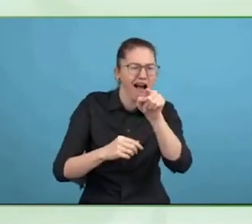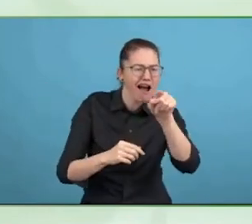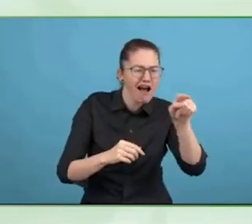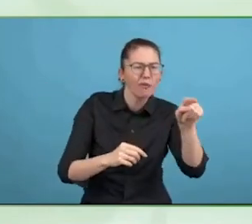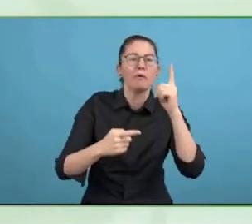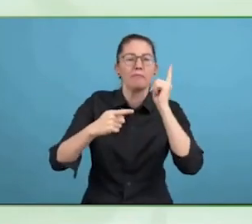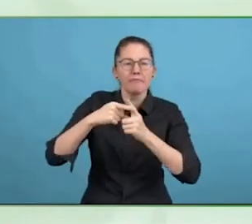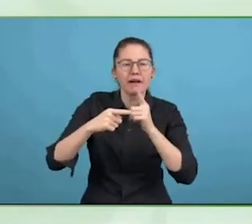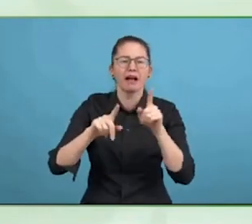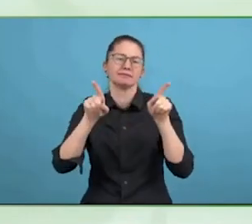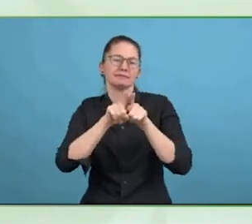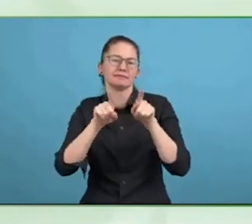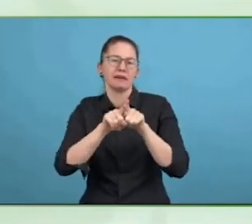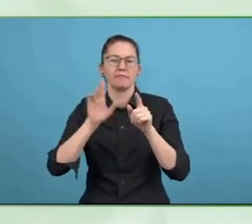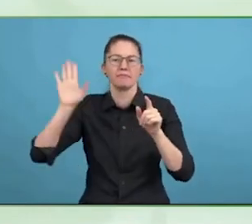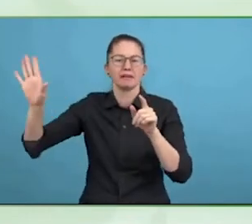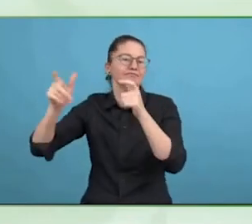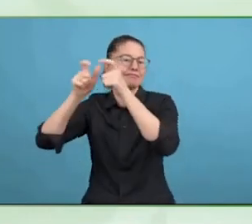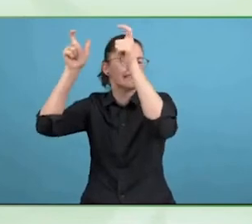happy to participate nonetheless.